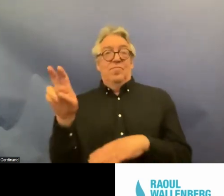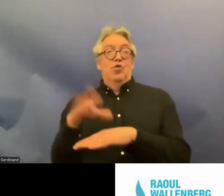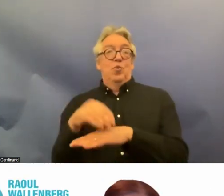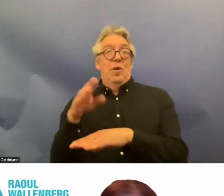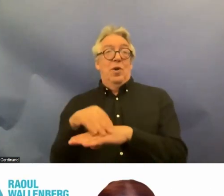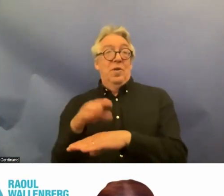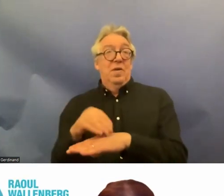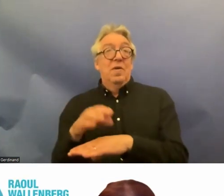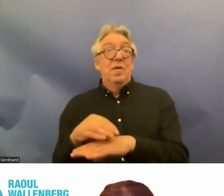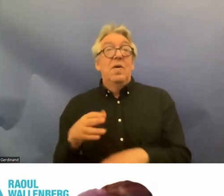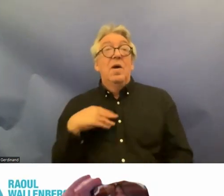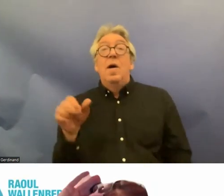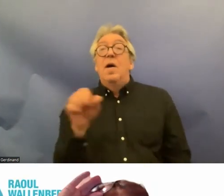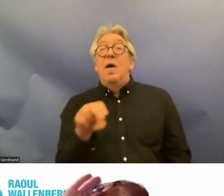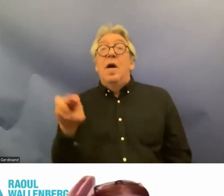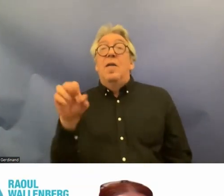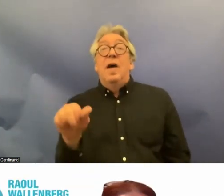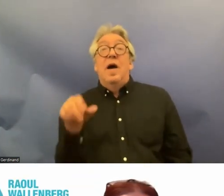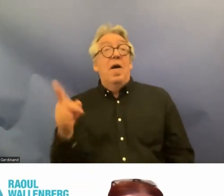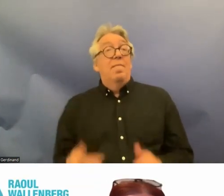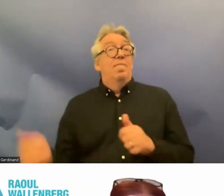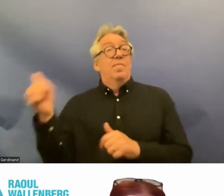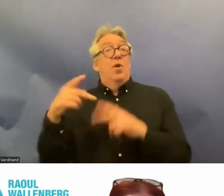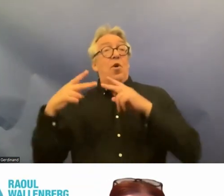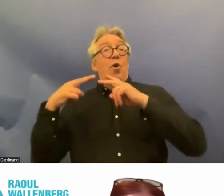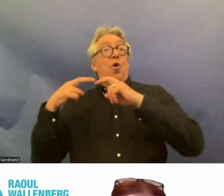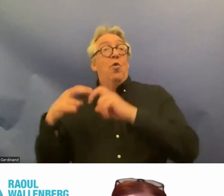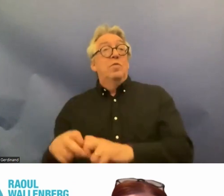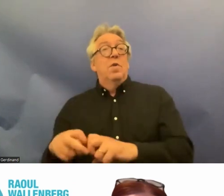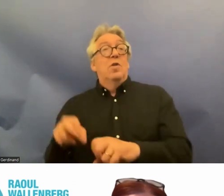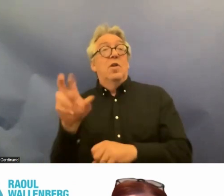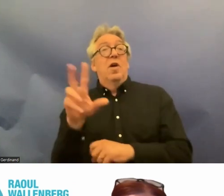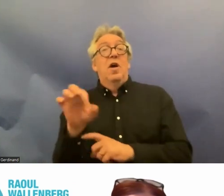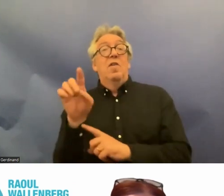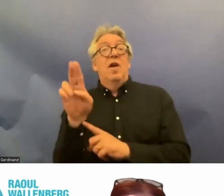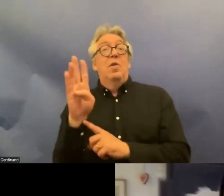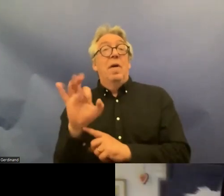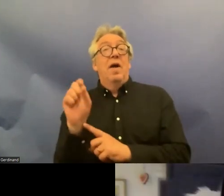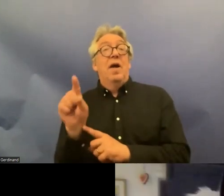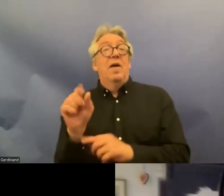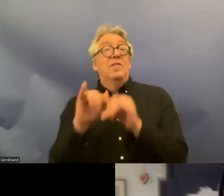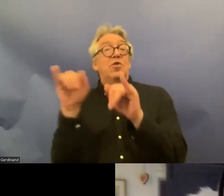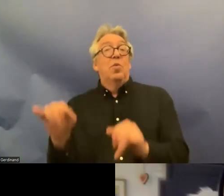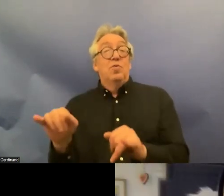and we have Anna Bruce who's a senior research at the Raoul Wallenberg Institute Anna we're looking forward to hearing an update from